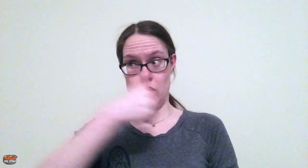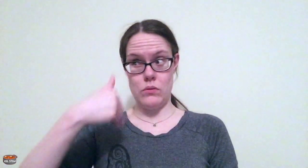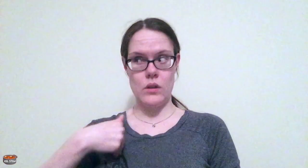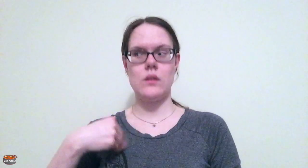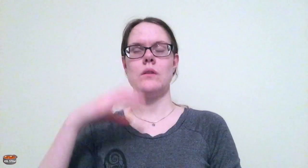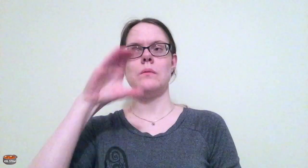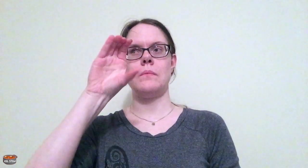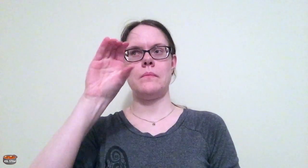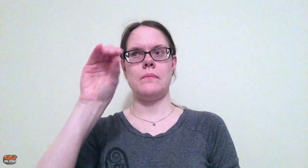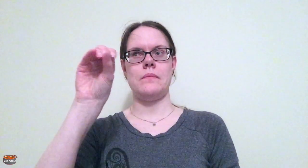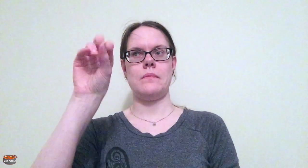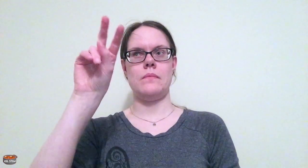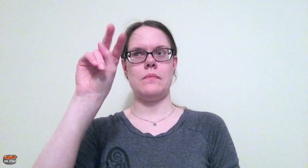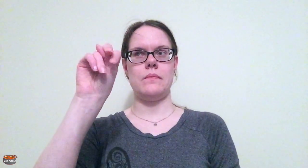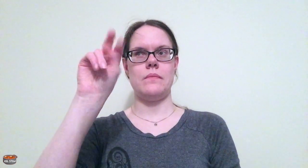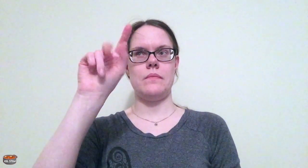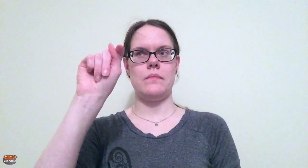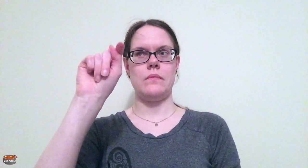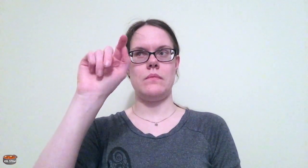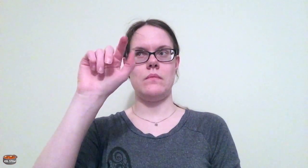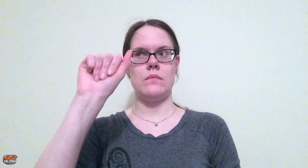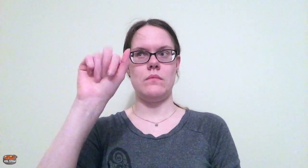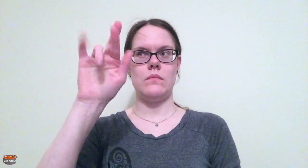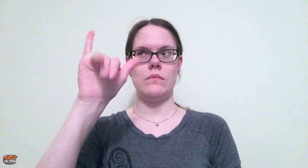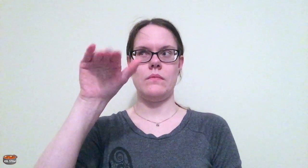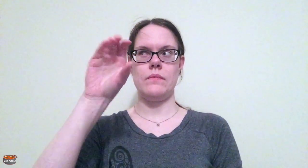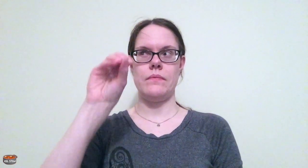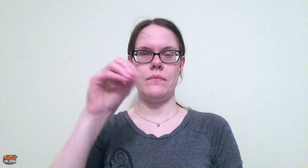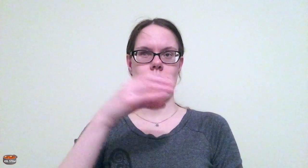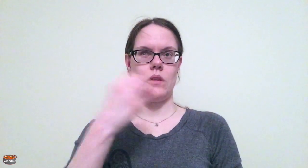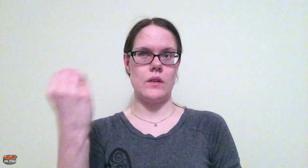Ontario.